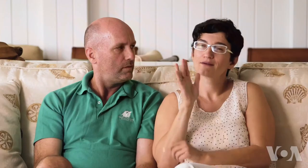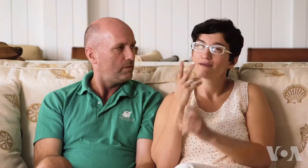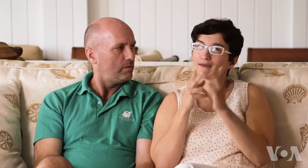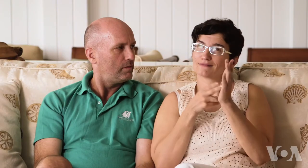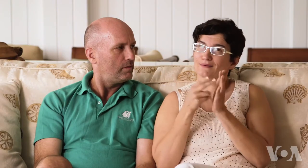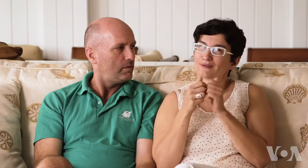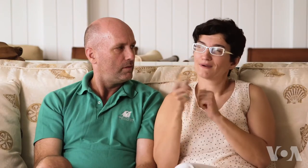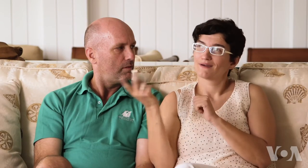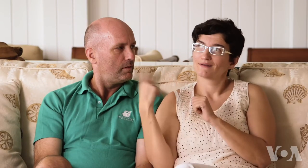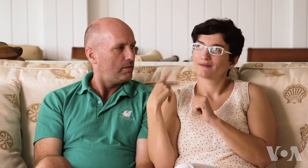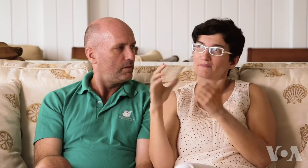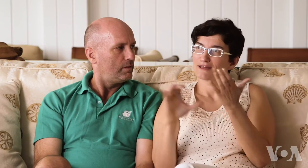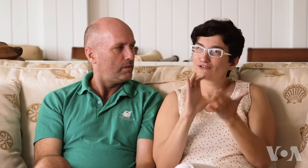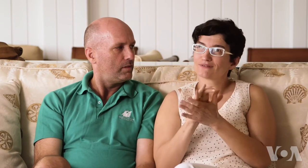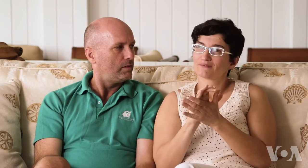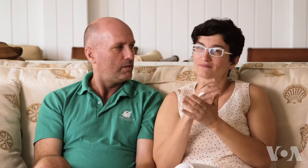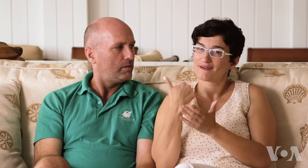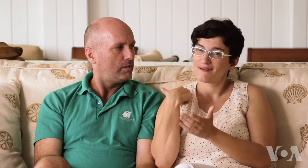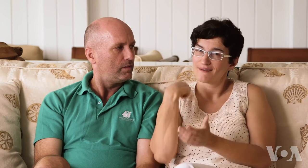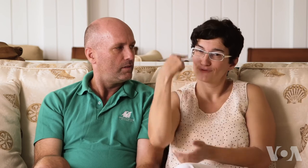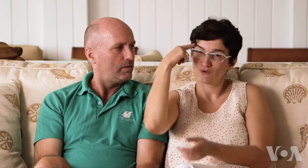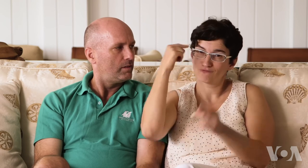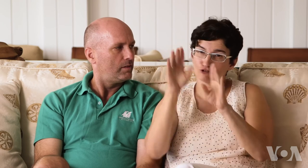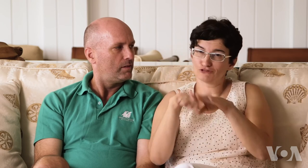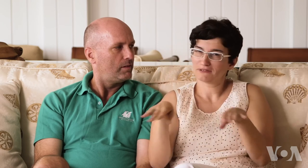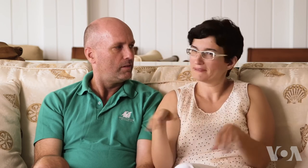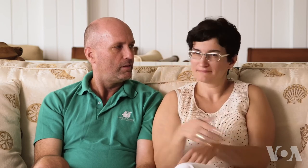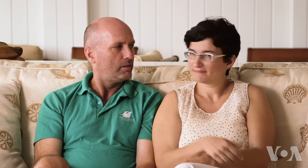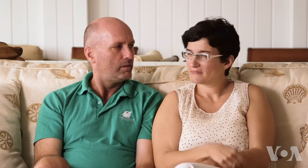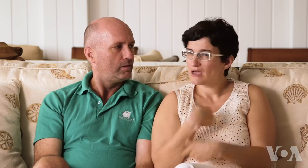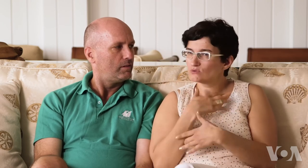So, to be honest with you, when we got married, I didn’t think of children.